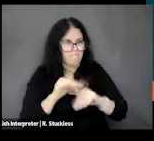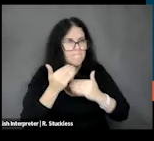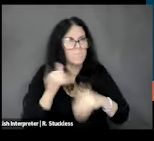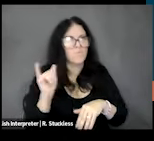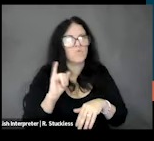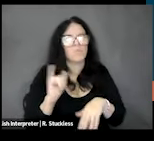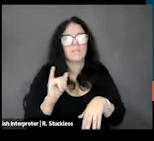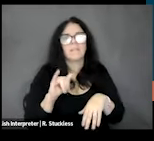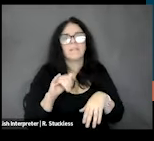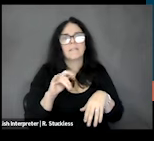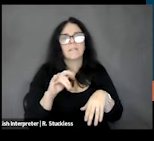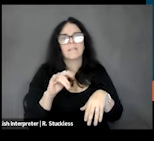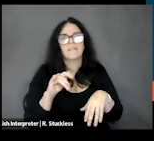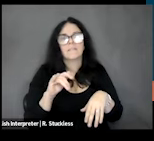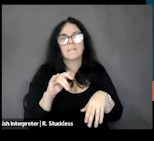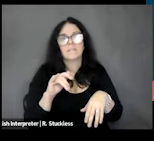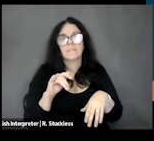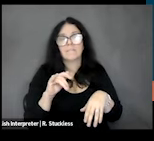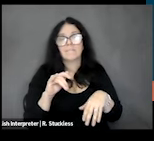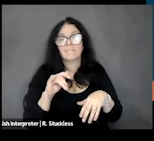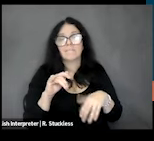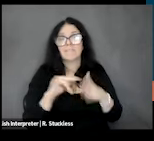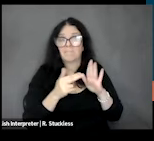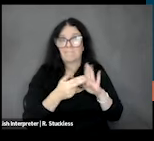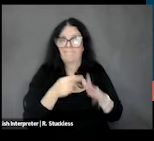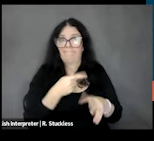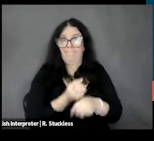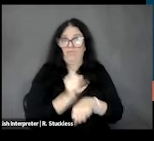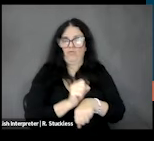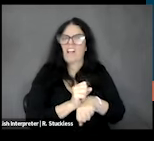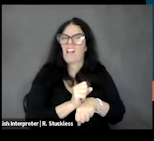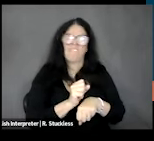They can be more likely to be unemployed or experience poverty. They can face structural